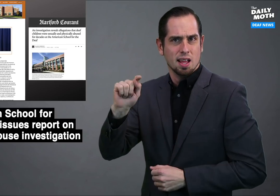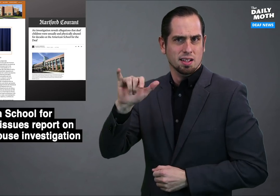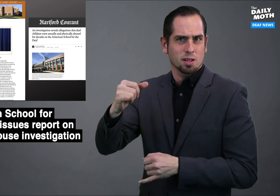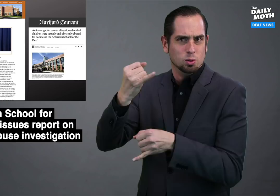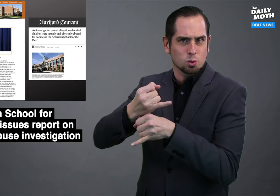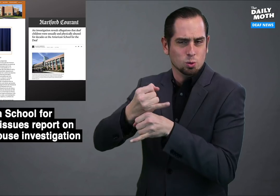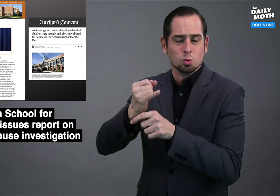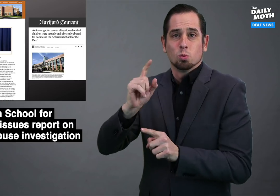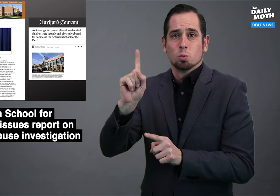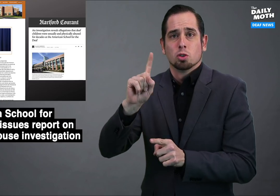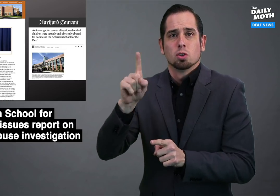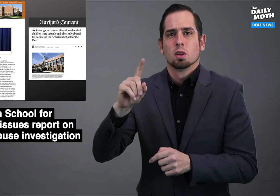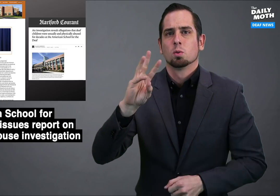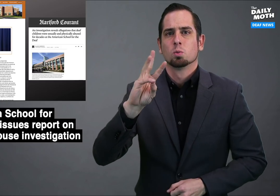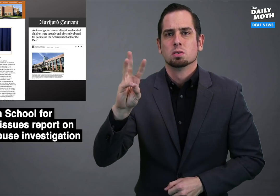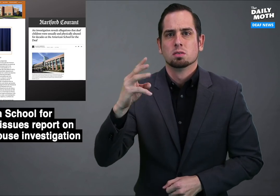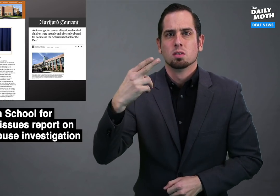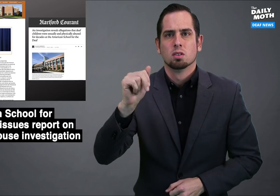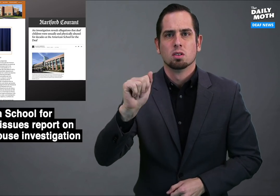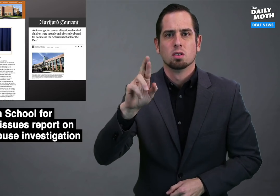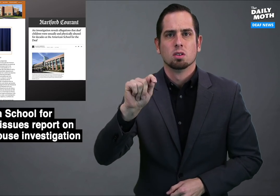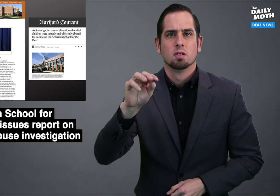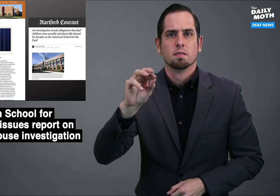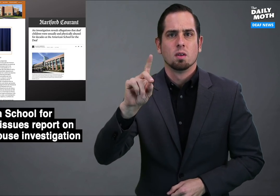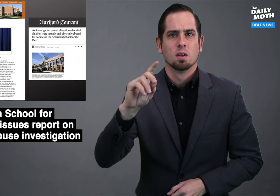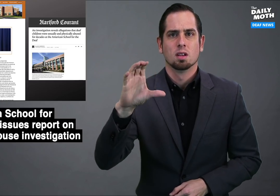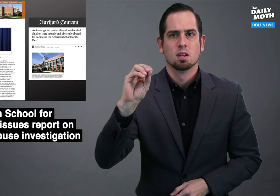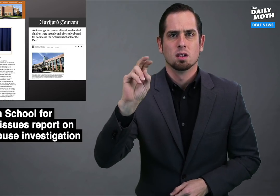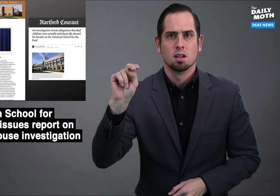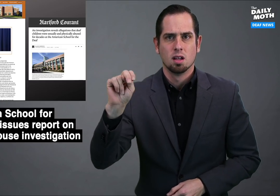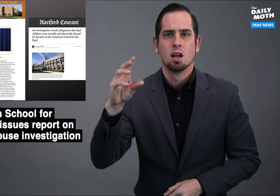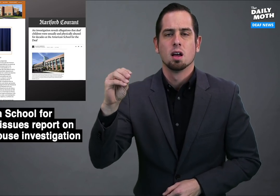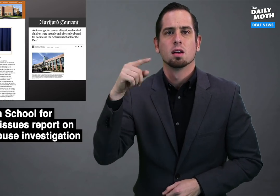the school in West Hartford, Connecticut and